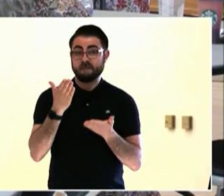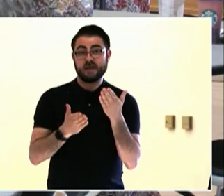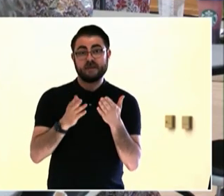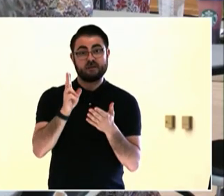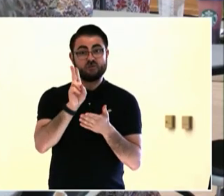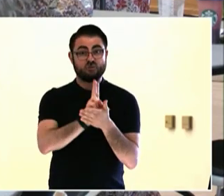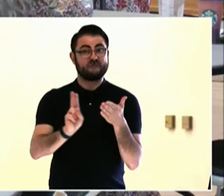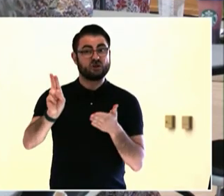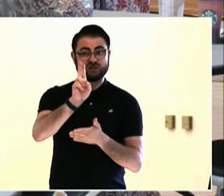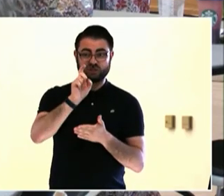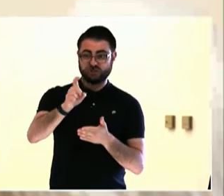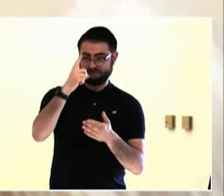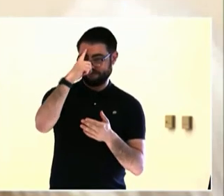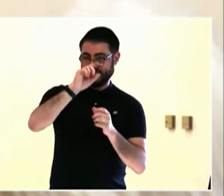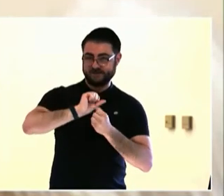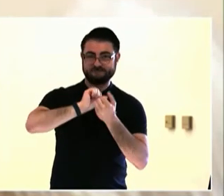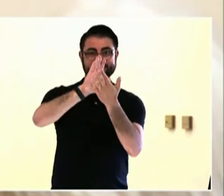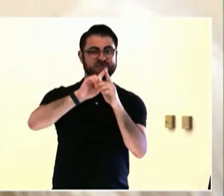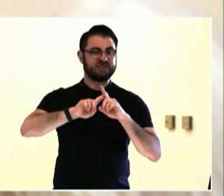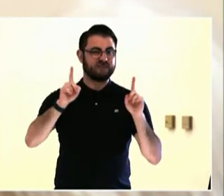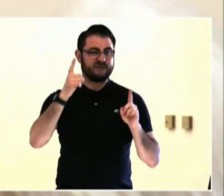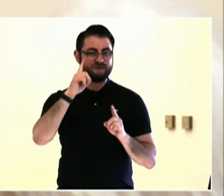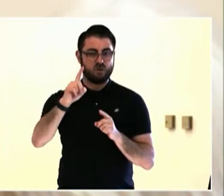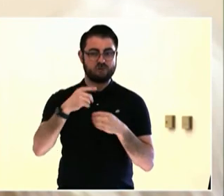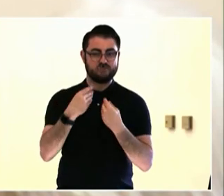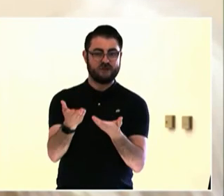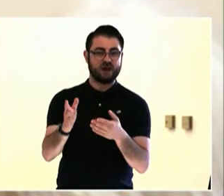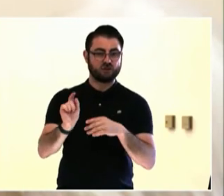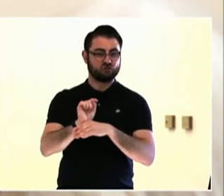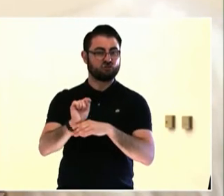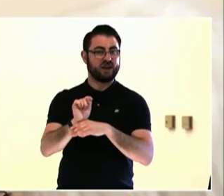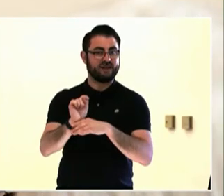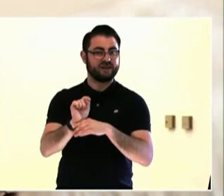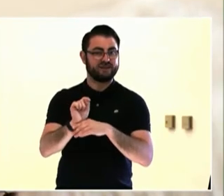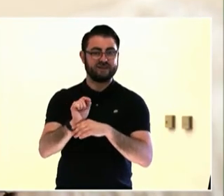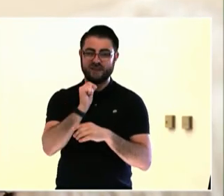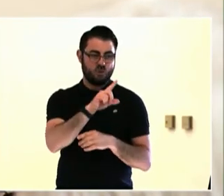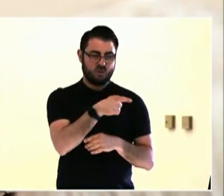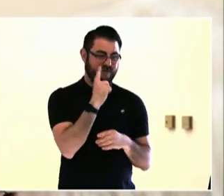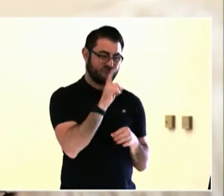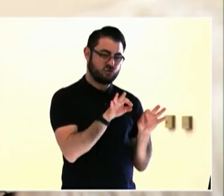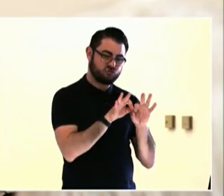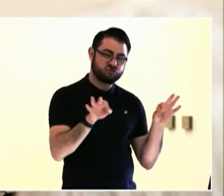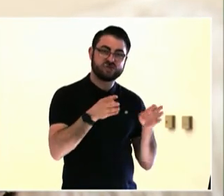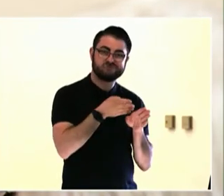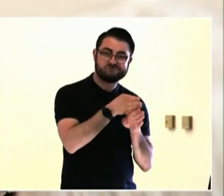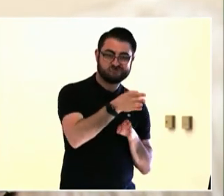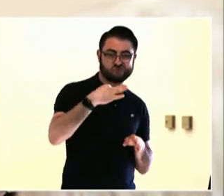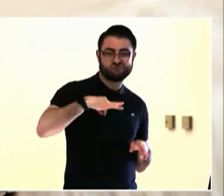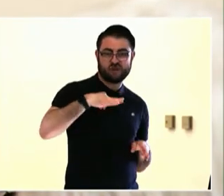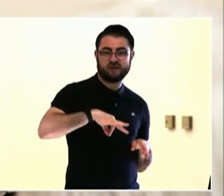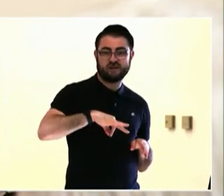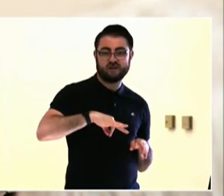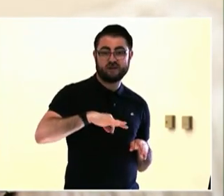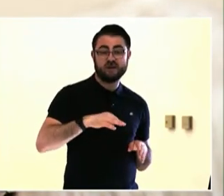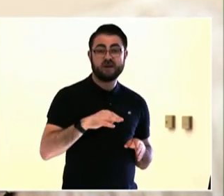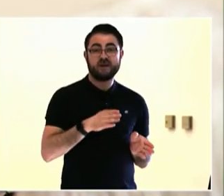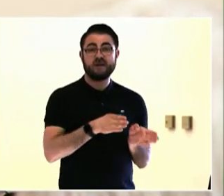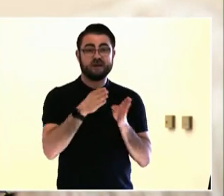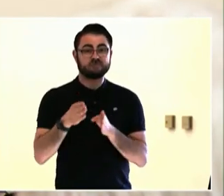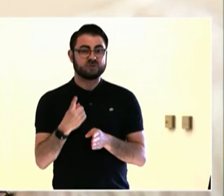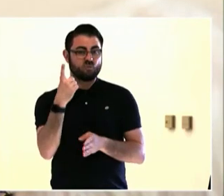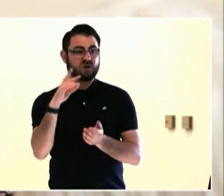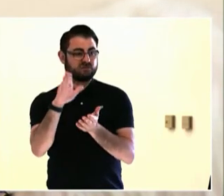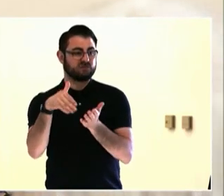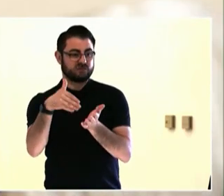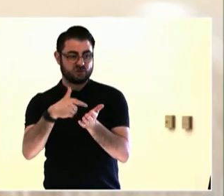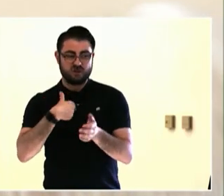That's --